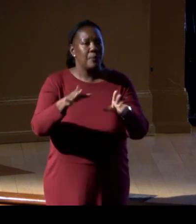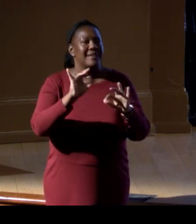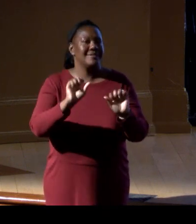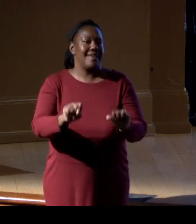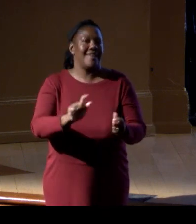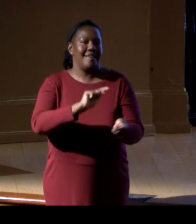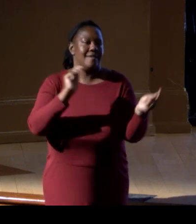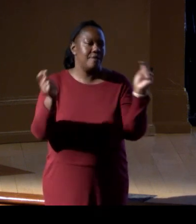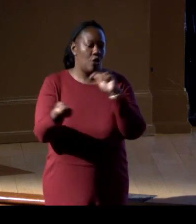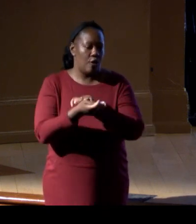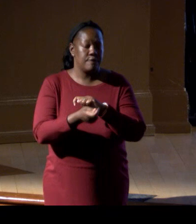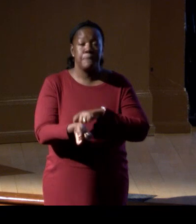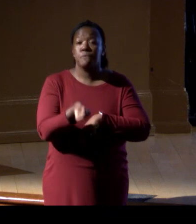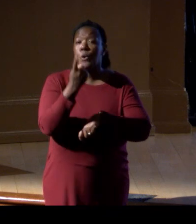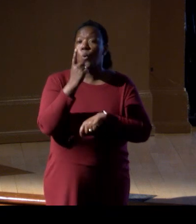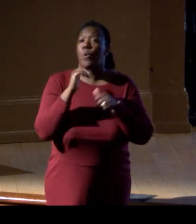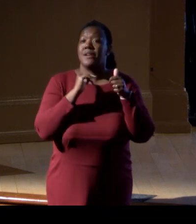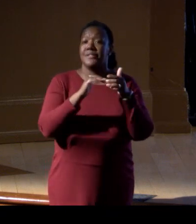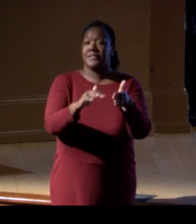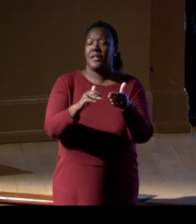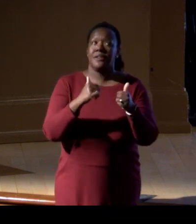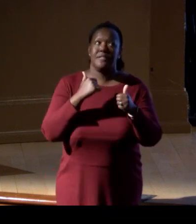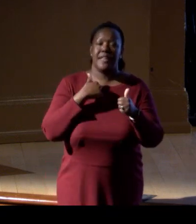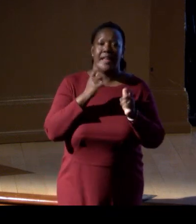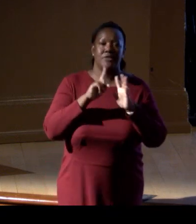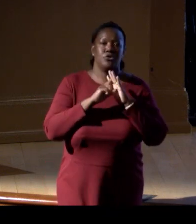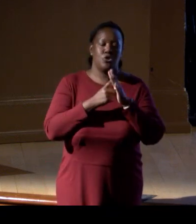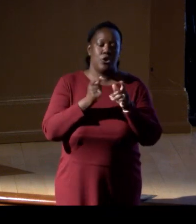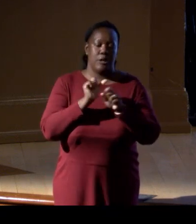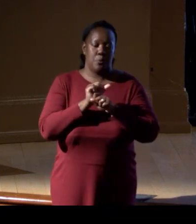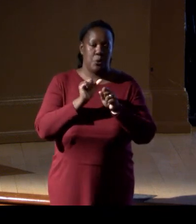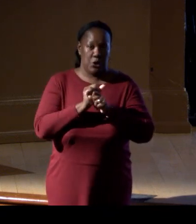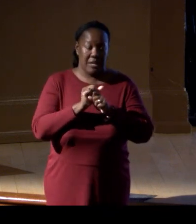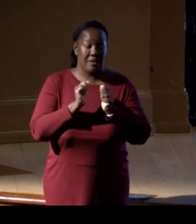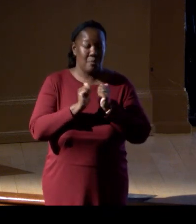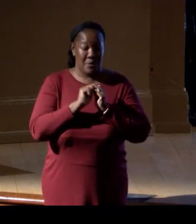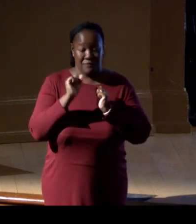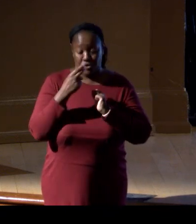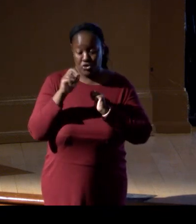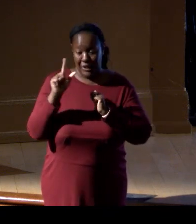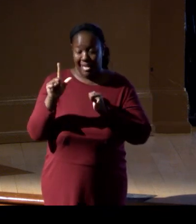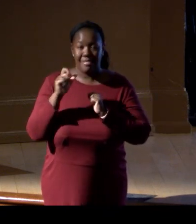One of the studies I had the pleasure of working with when I first started at Shell was the Nature Conservancy,